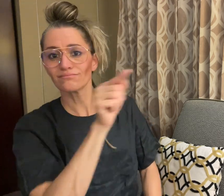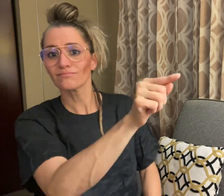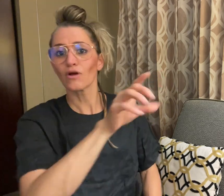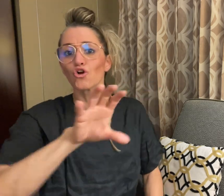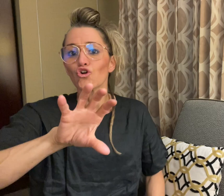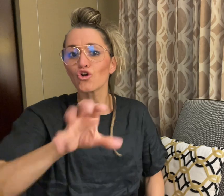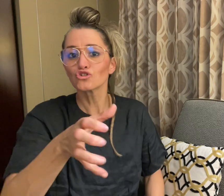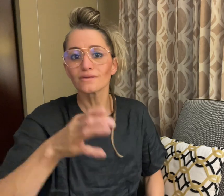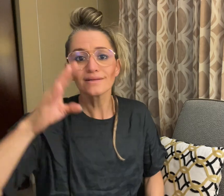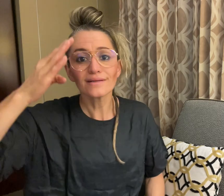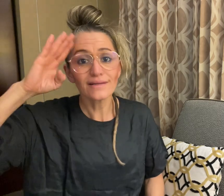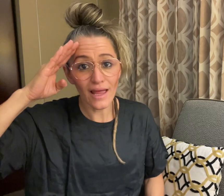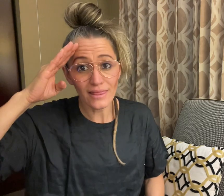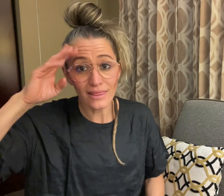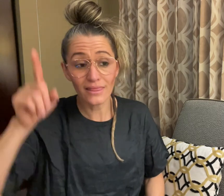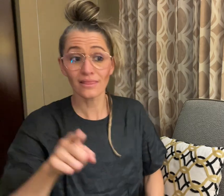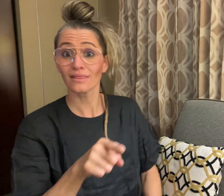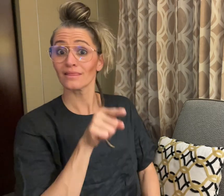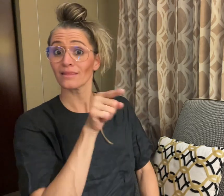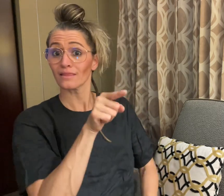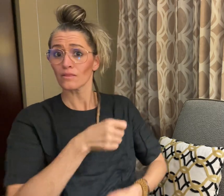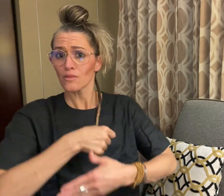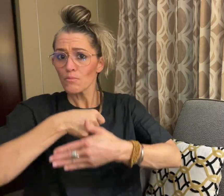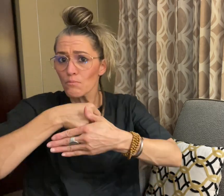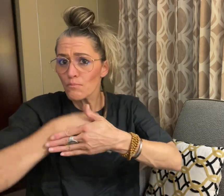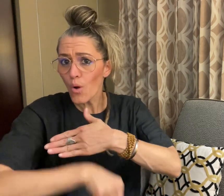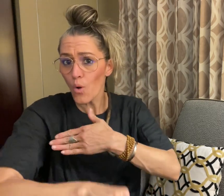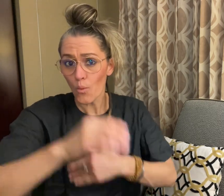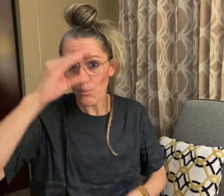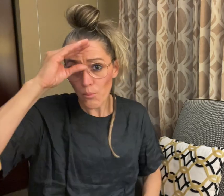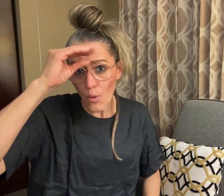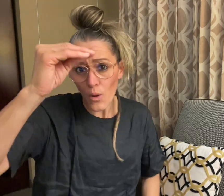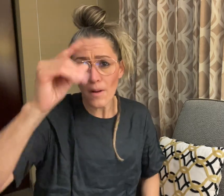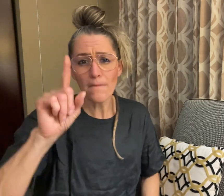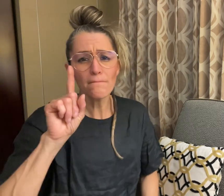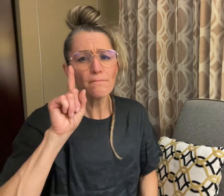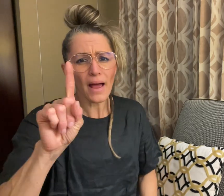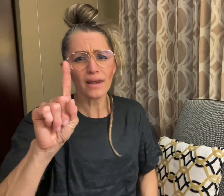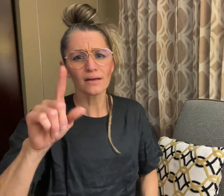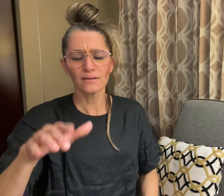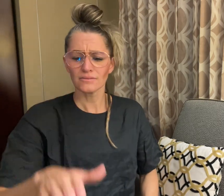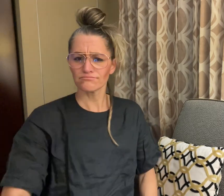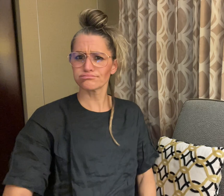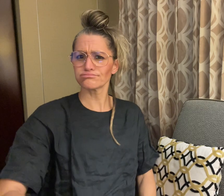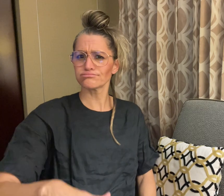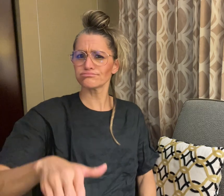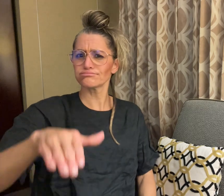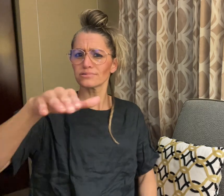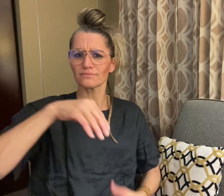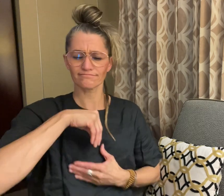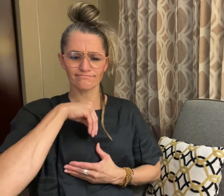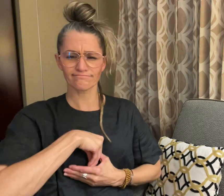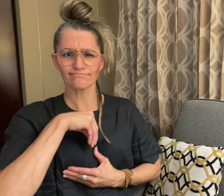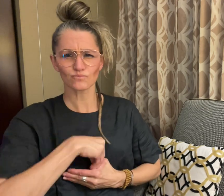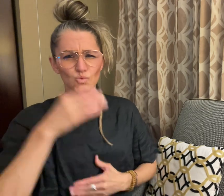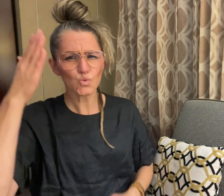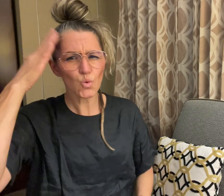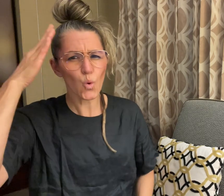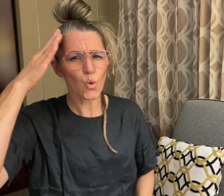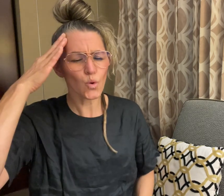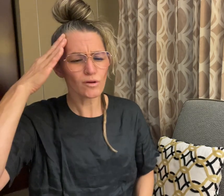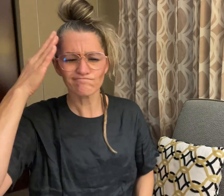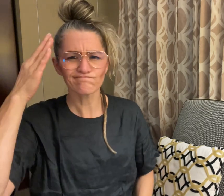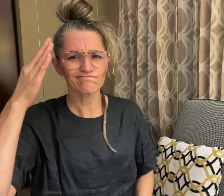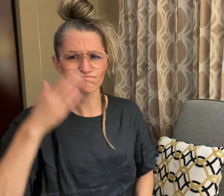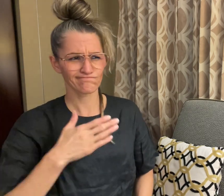was born a boy but always knew that something wasn't